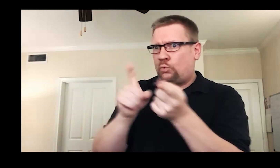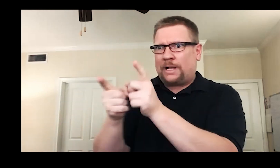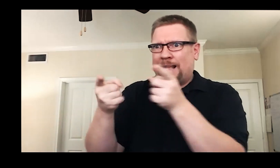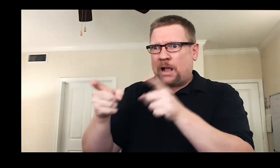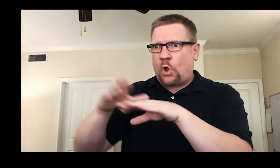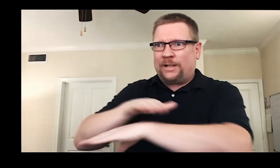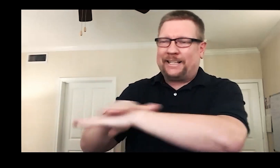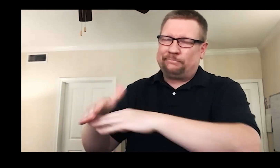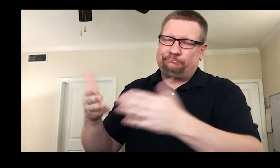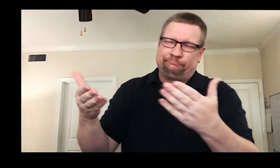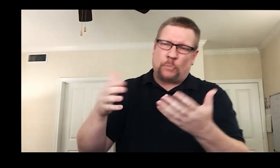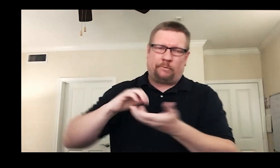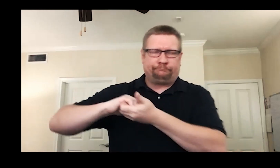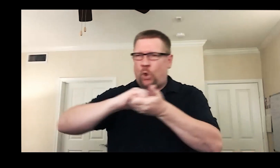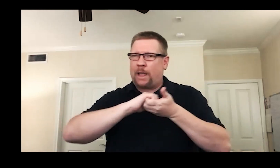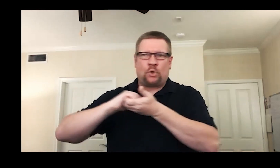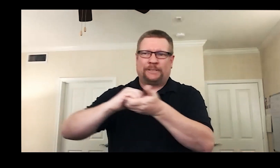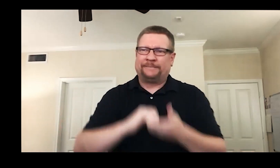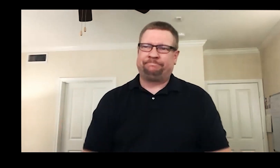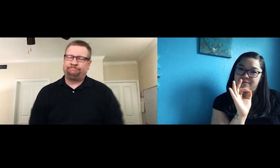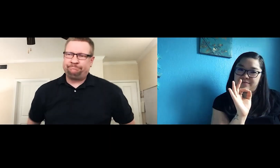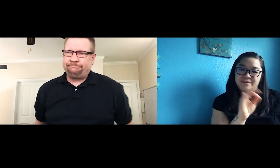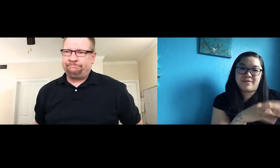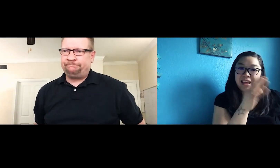a real collaborative effort.